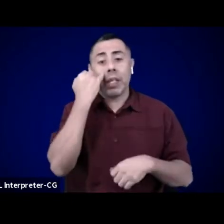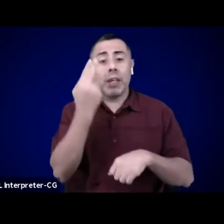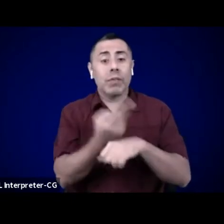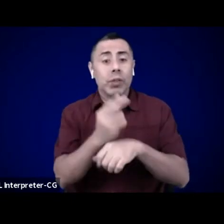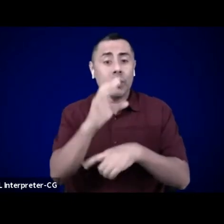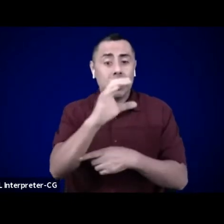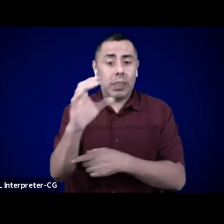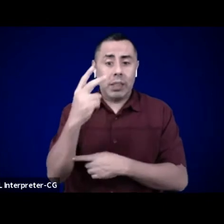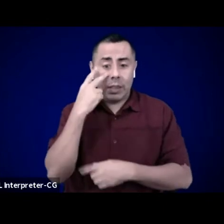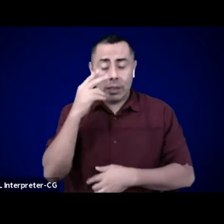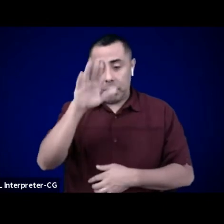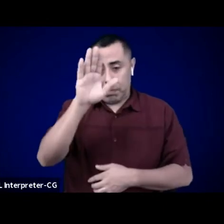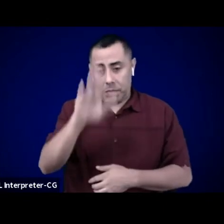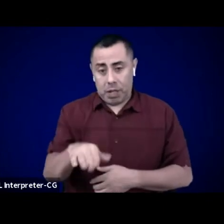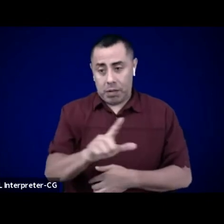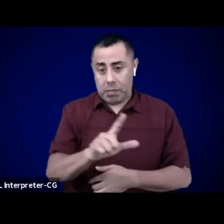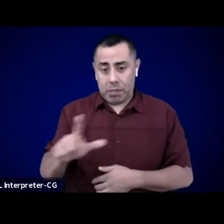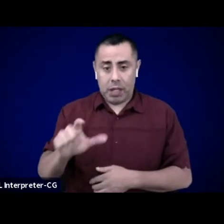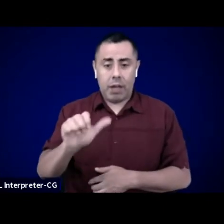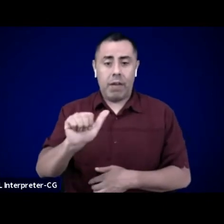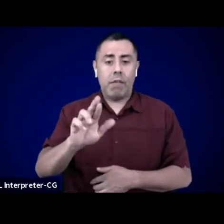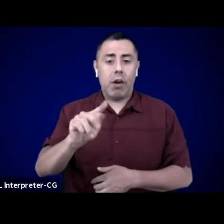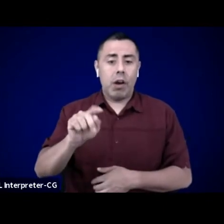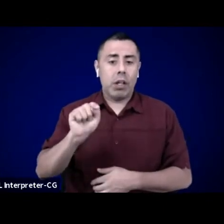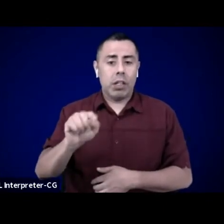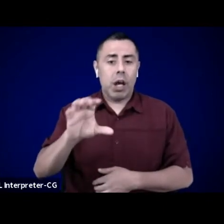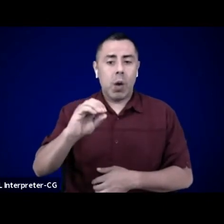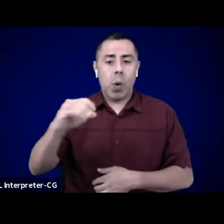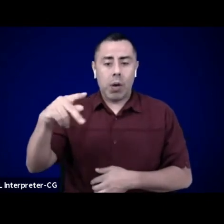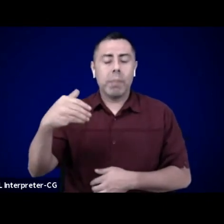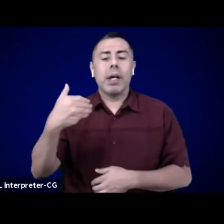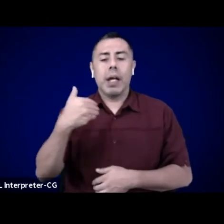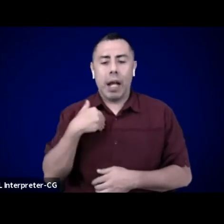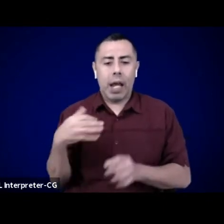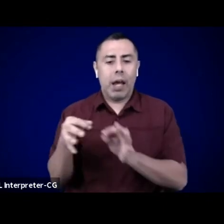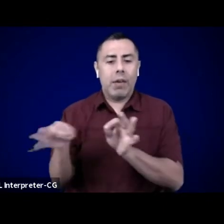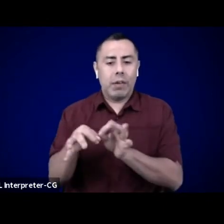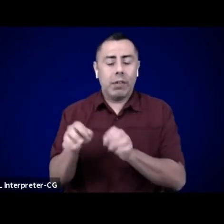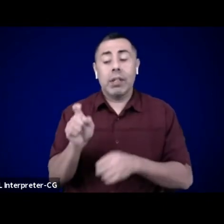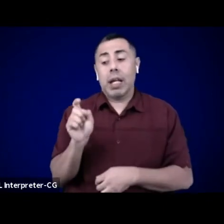of art.coop below the livestream window. If you click that, you can go to a webpage